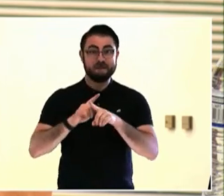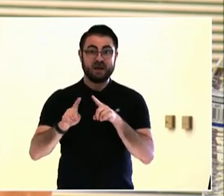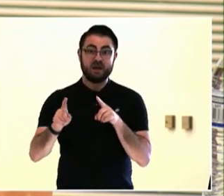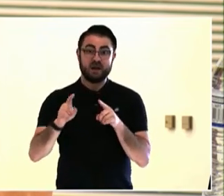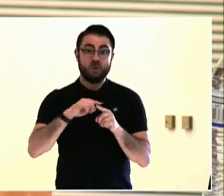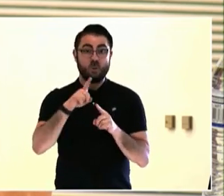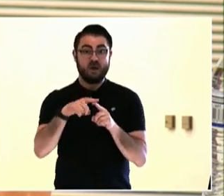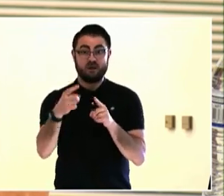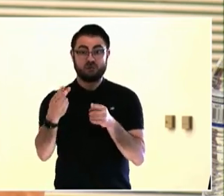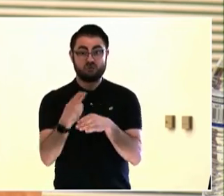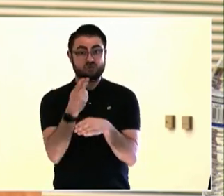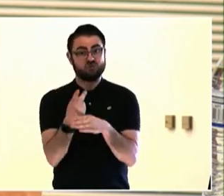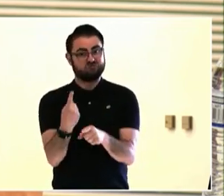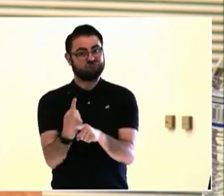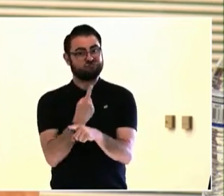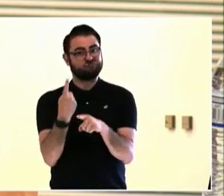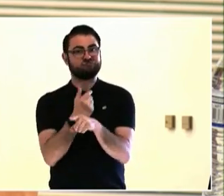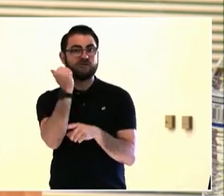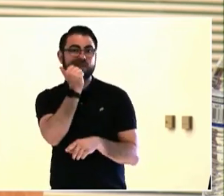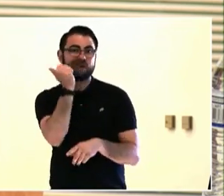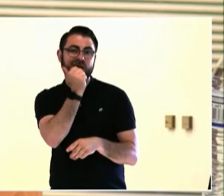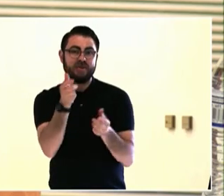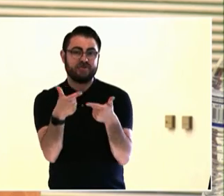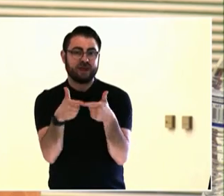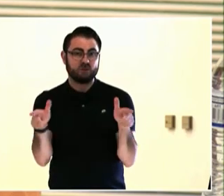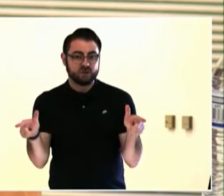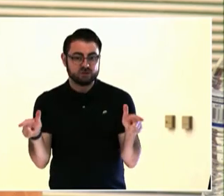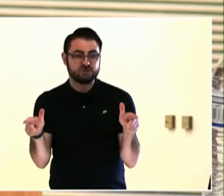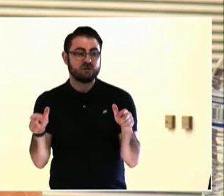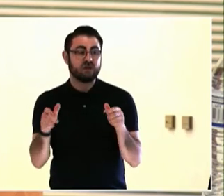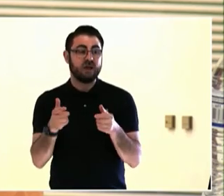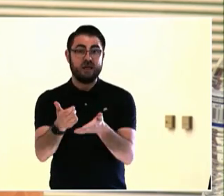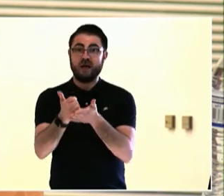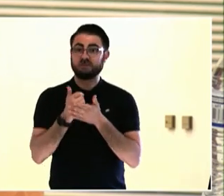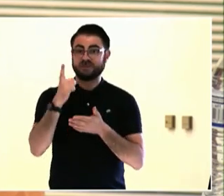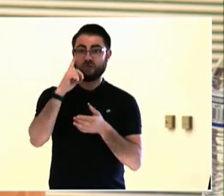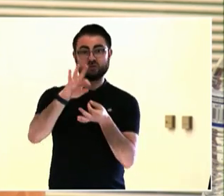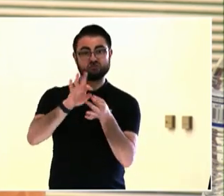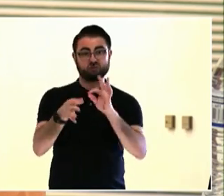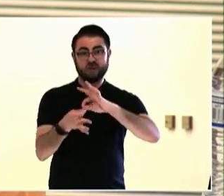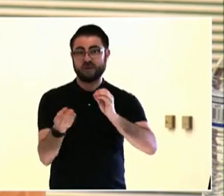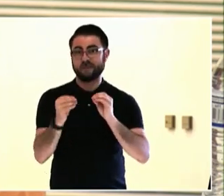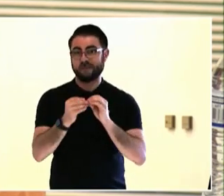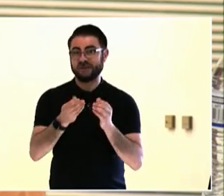need monthly reporting? Can it be bimonthly or annual?